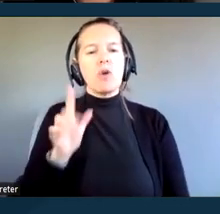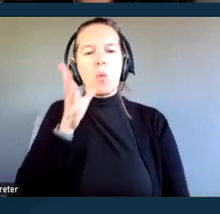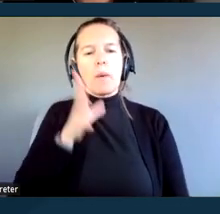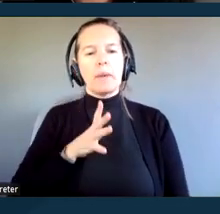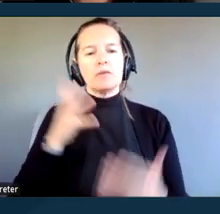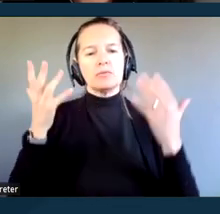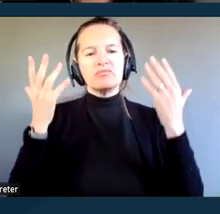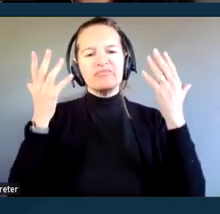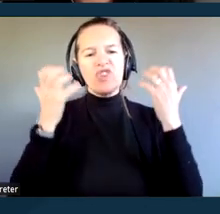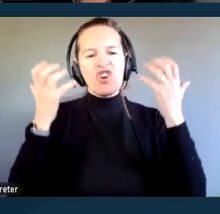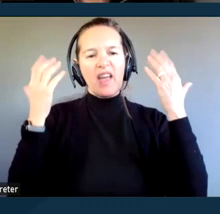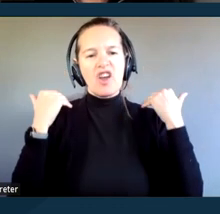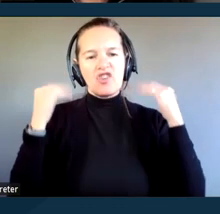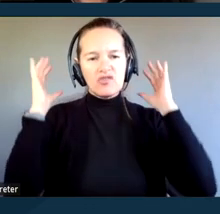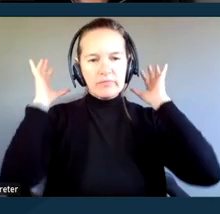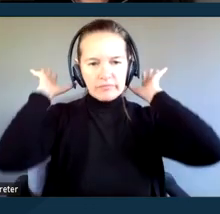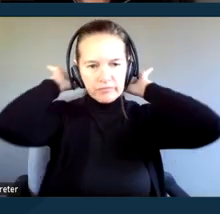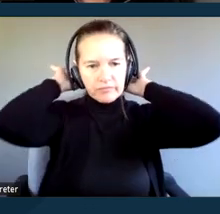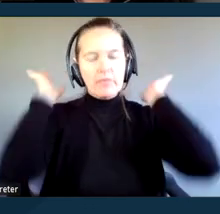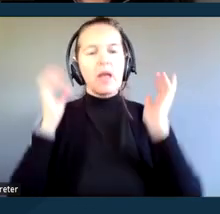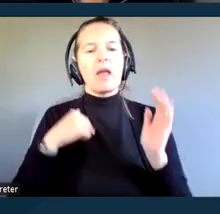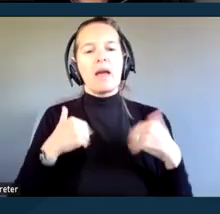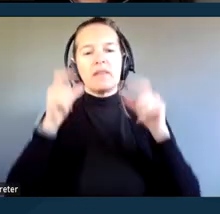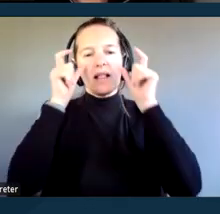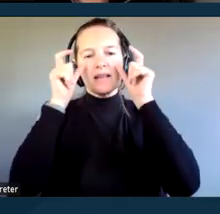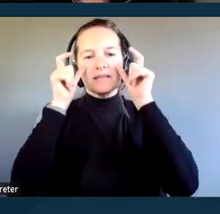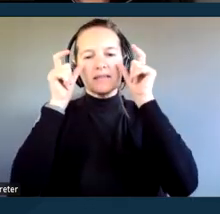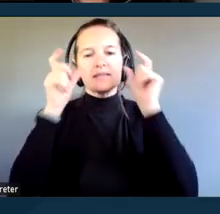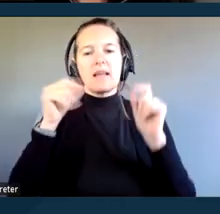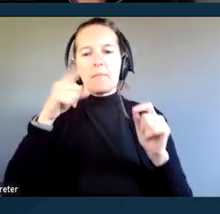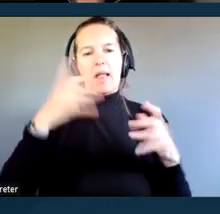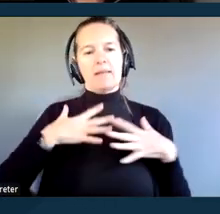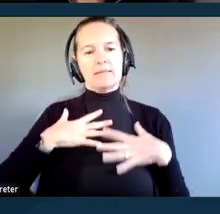tied back in a ponytail. I'm wearing glasses and a black top.